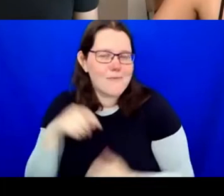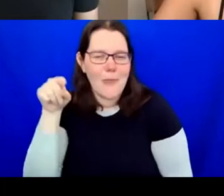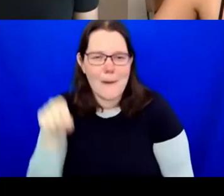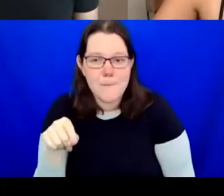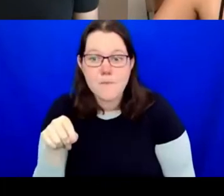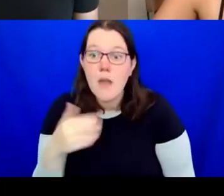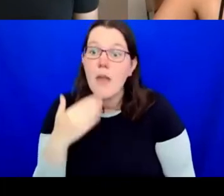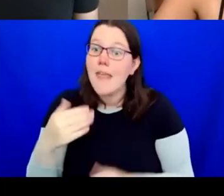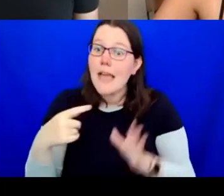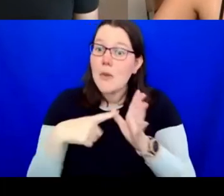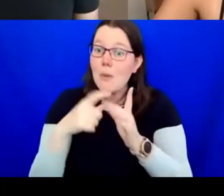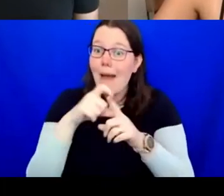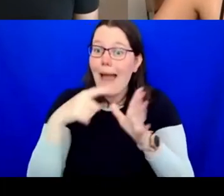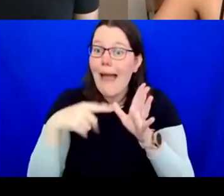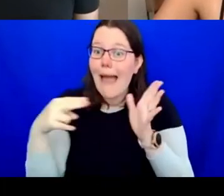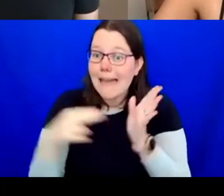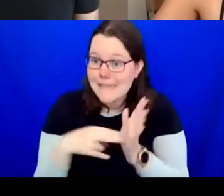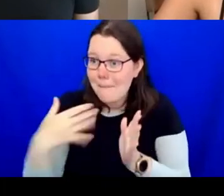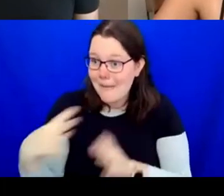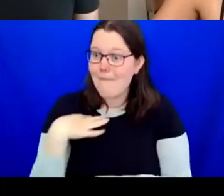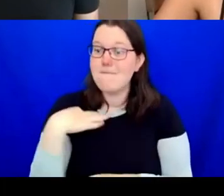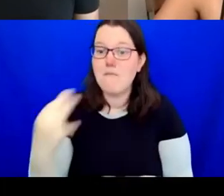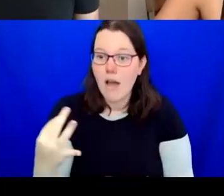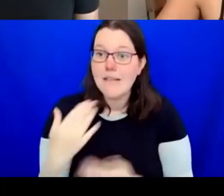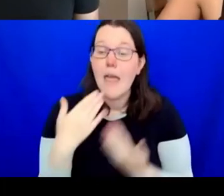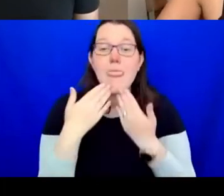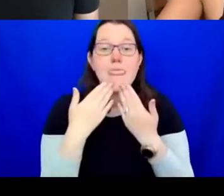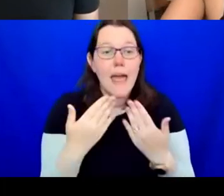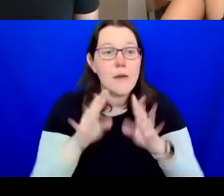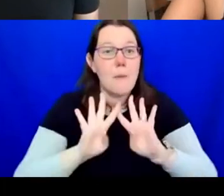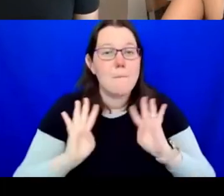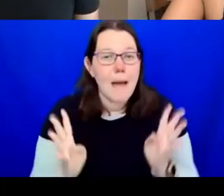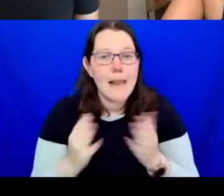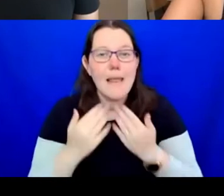me to this panel and also thank the panellists as well as attendees for sharing this space with me.